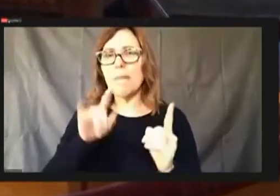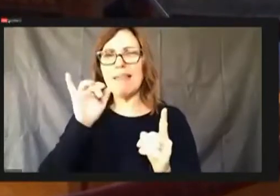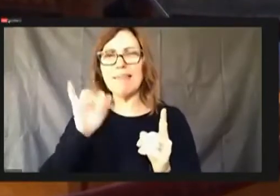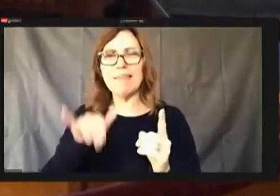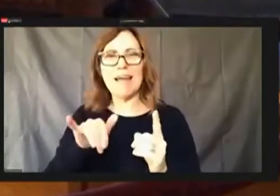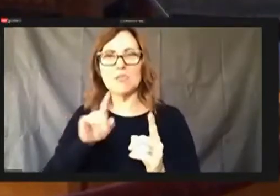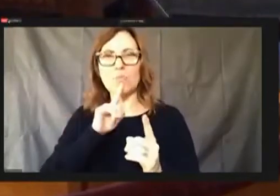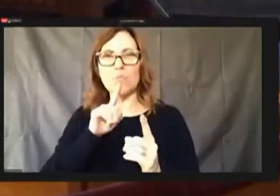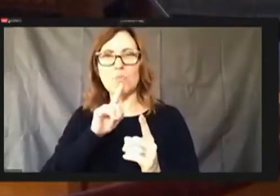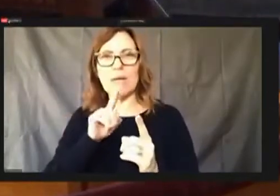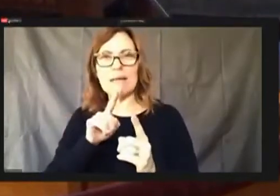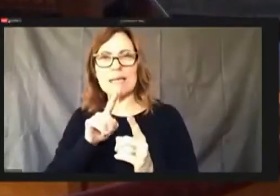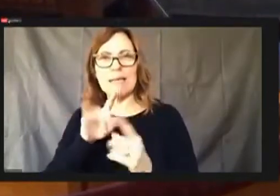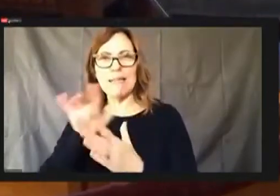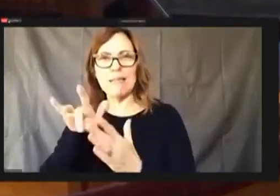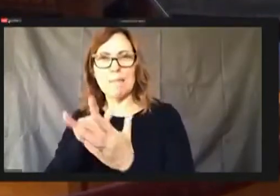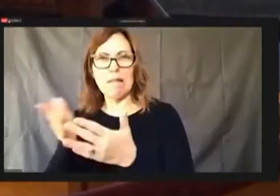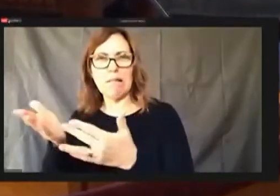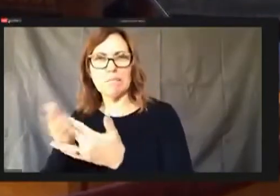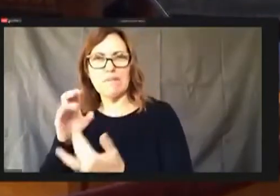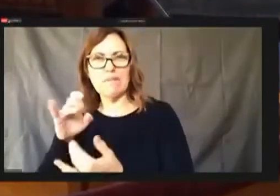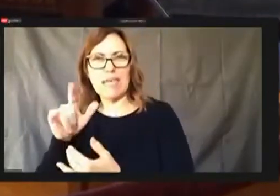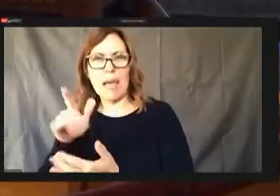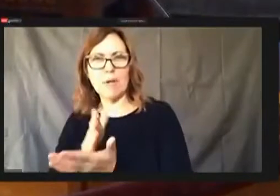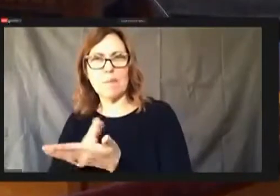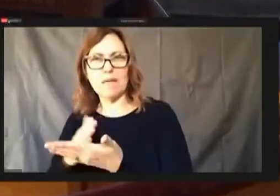mind going back to it so that we're just going to clean and it's not